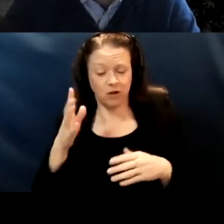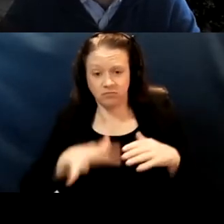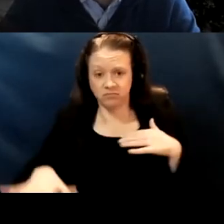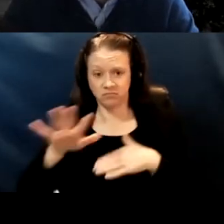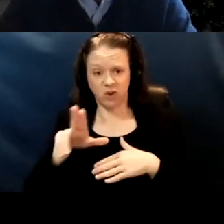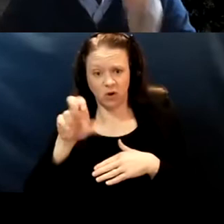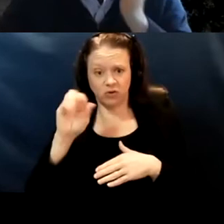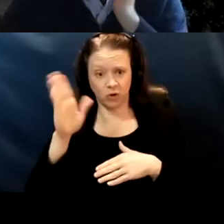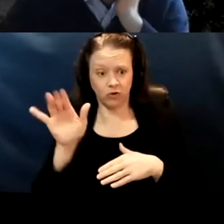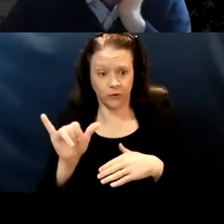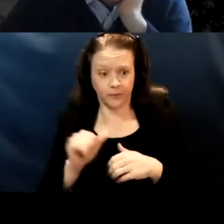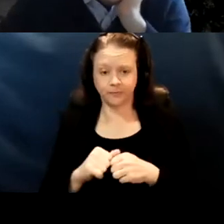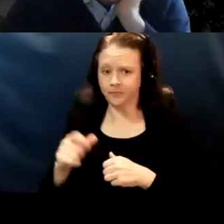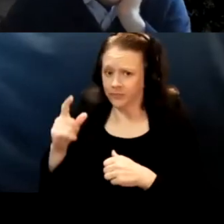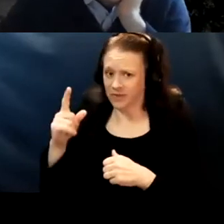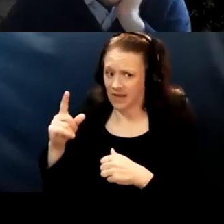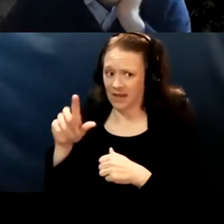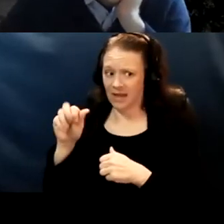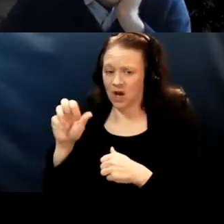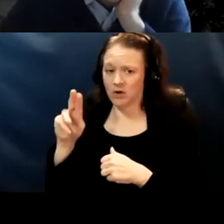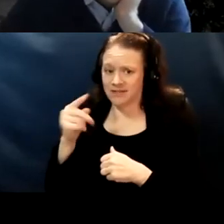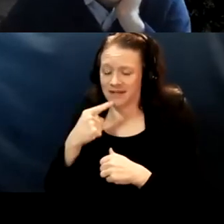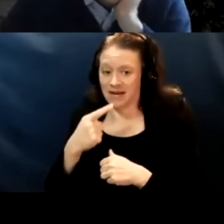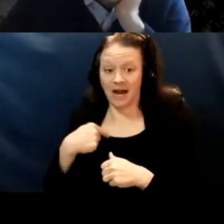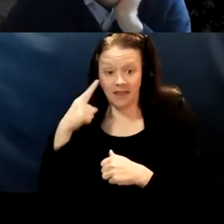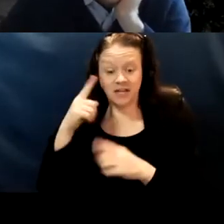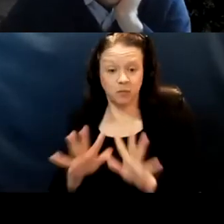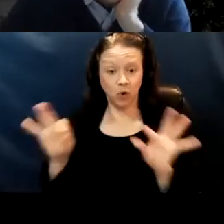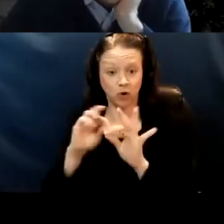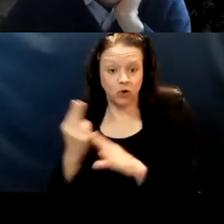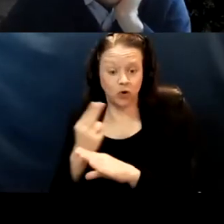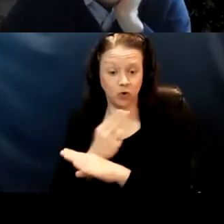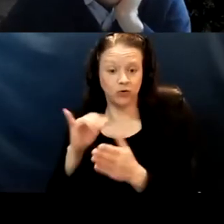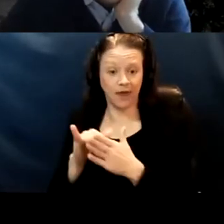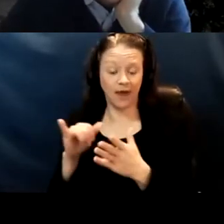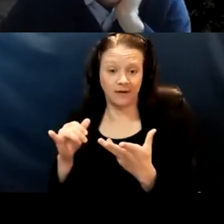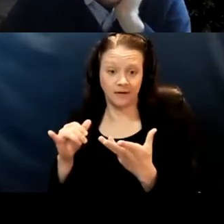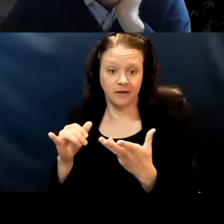I think it's important that you picked up on that word because I used it intentionally. So, and it's a fair one to, to, to think through.